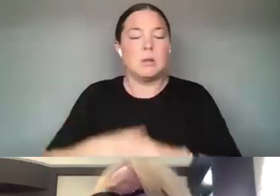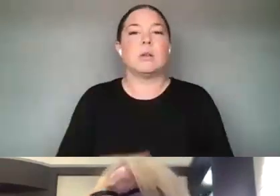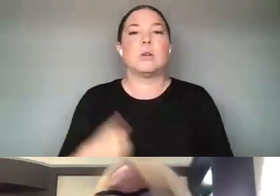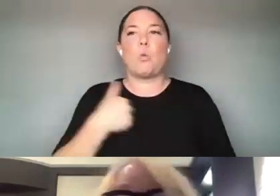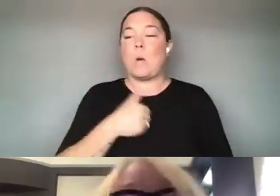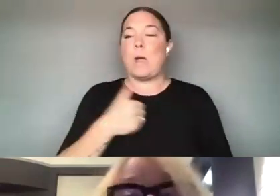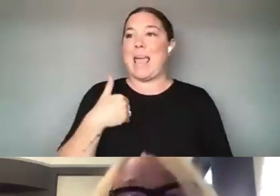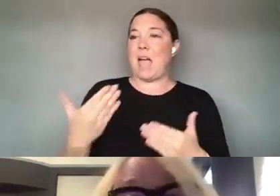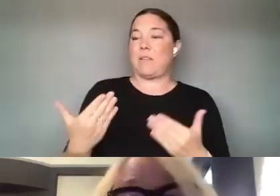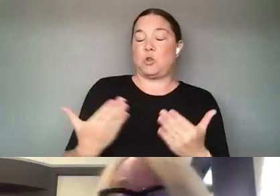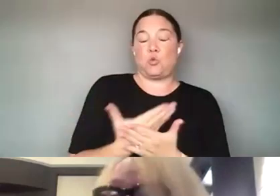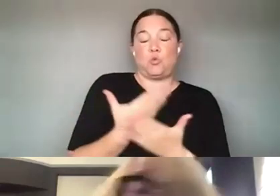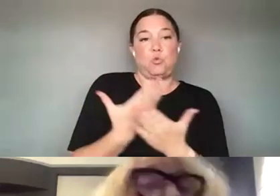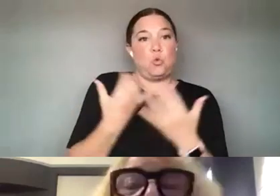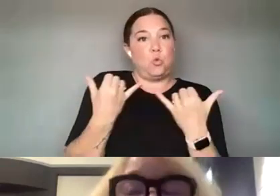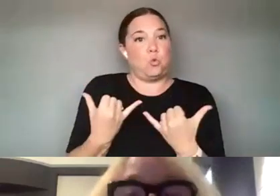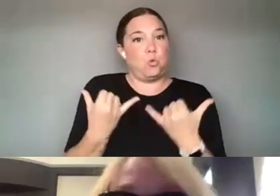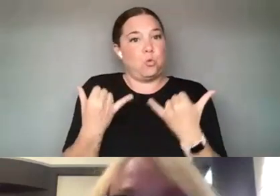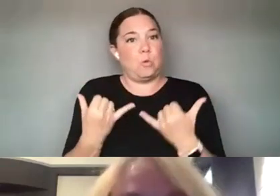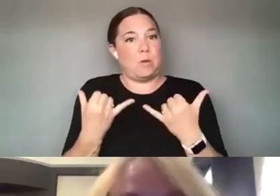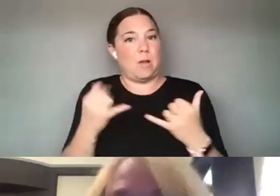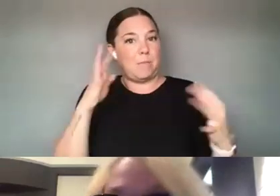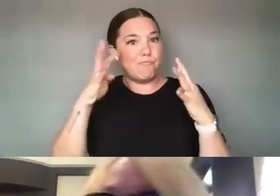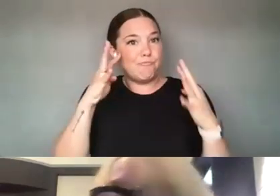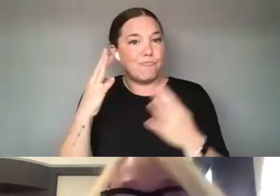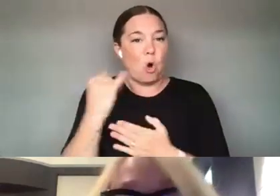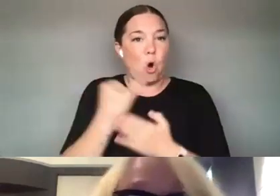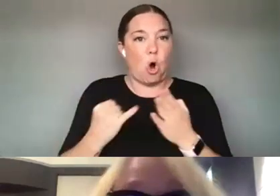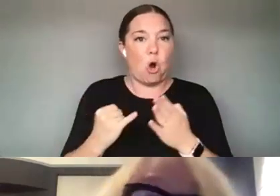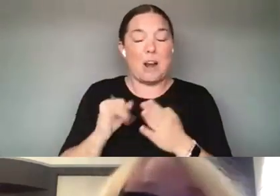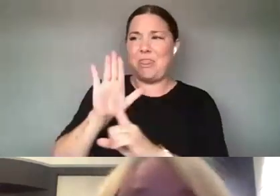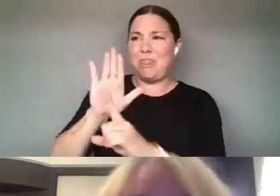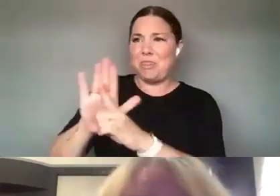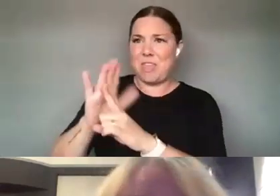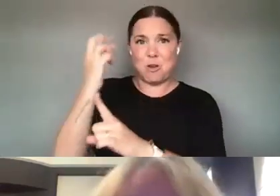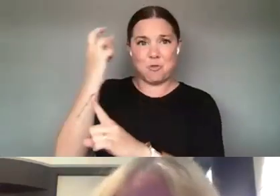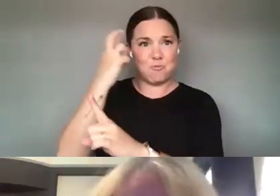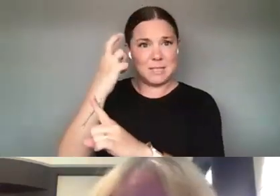WE KNOW THAT, THAT THEIR JOB IS TO TAKE US TO PLACES THAT WE DON'T, WE DON'T KNOW WHAT THEY ARE.